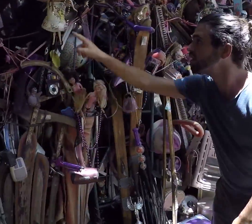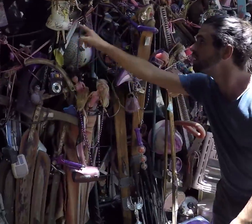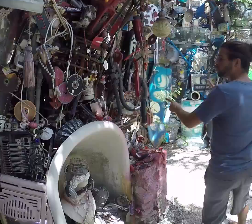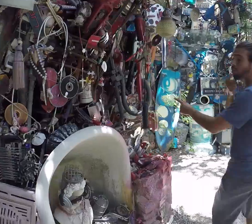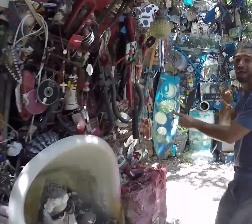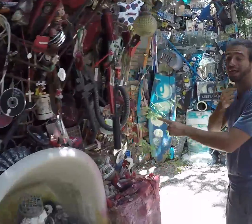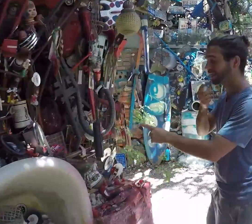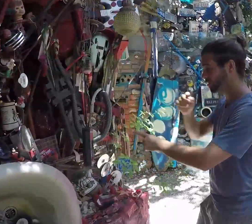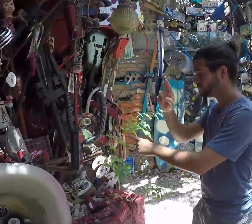Red!!!